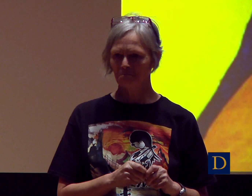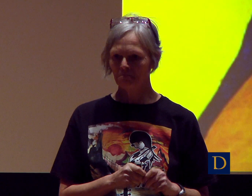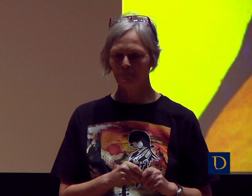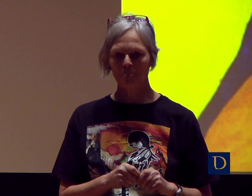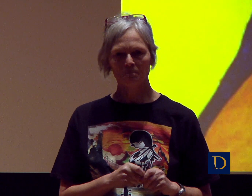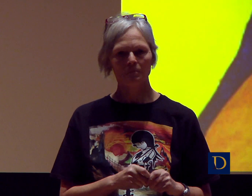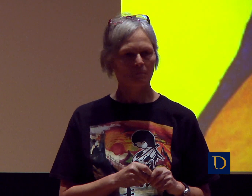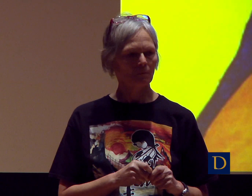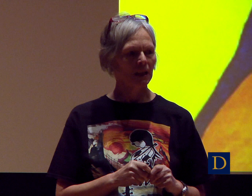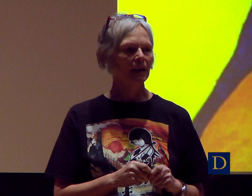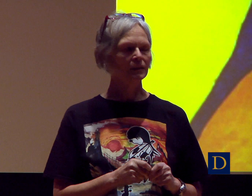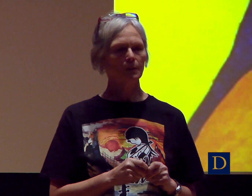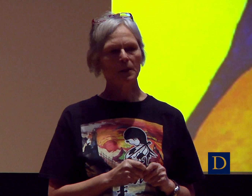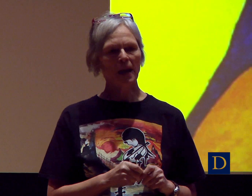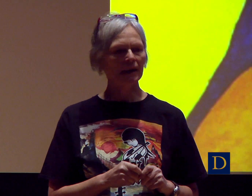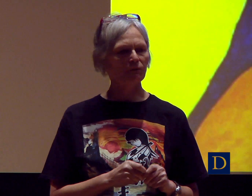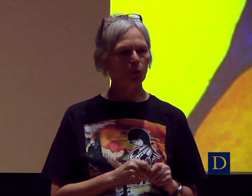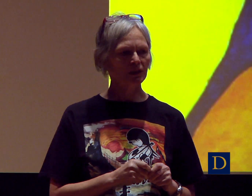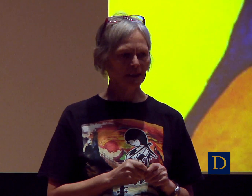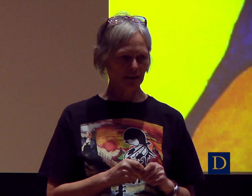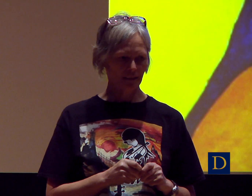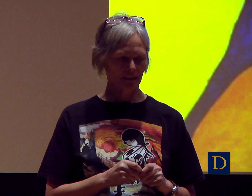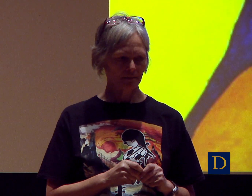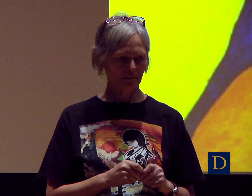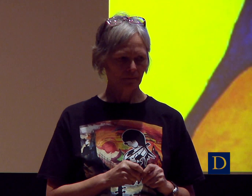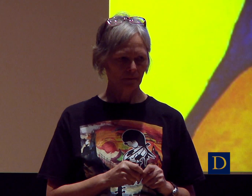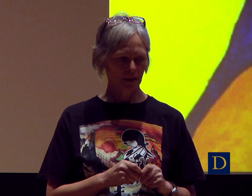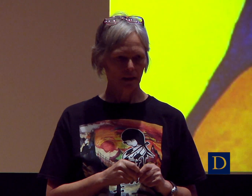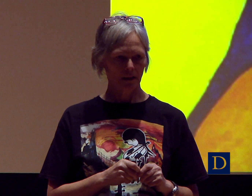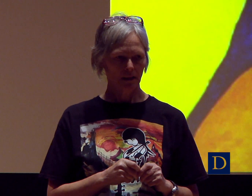When is your showing? It’s going to be May 14th.